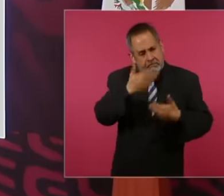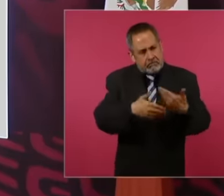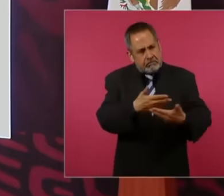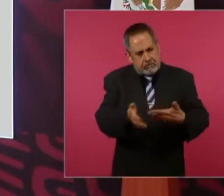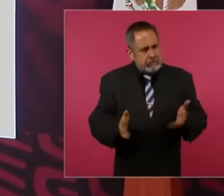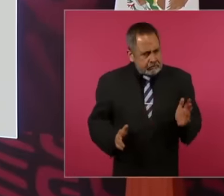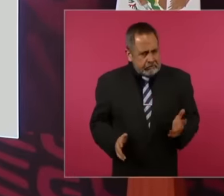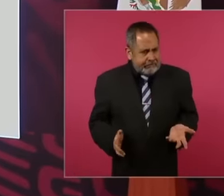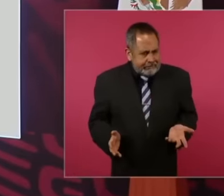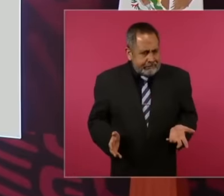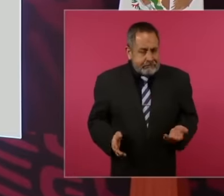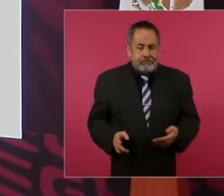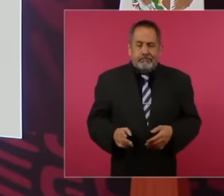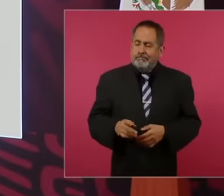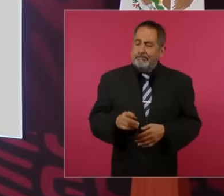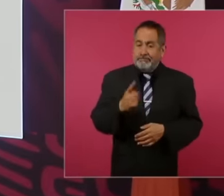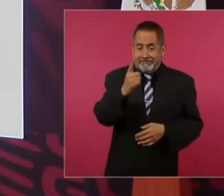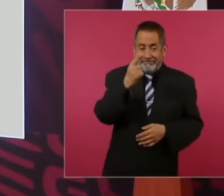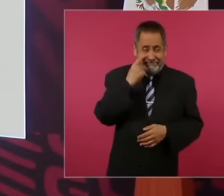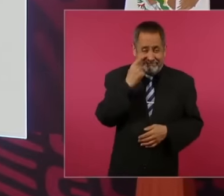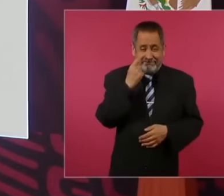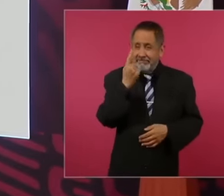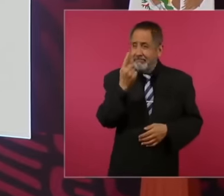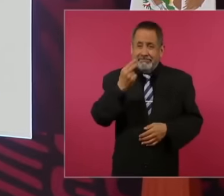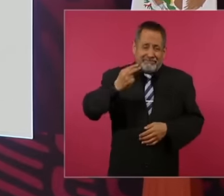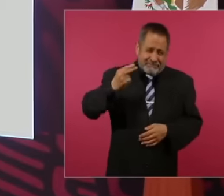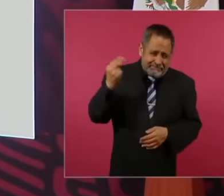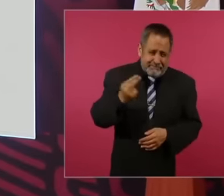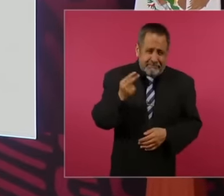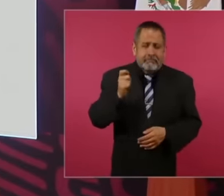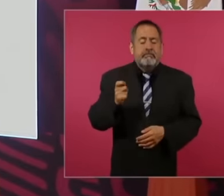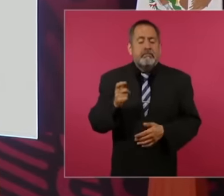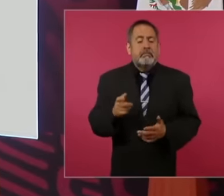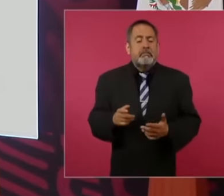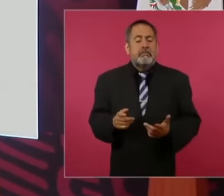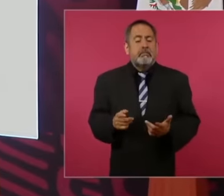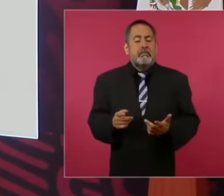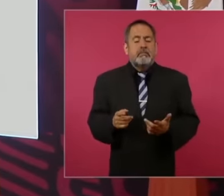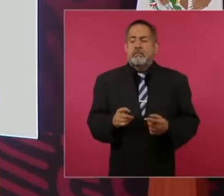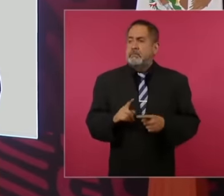requires that